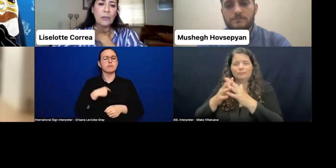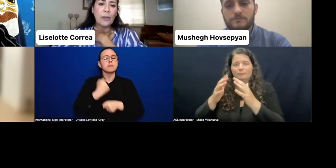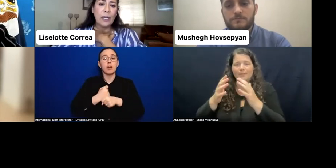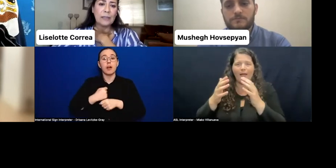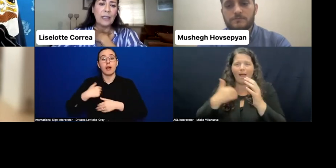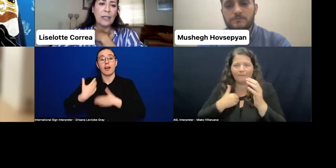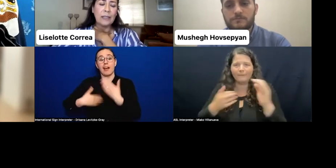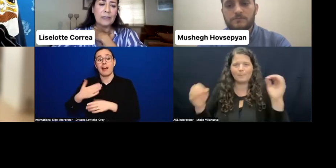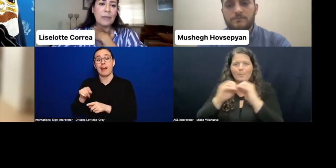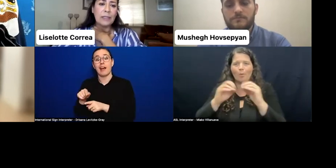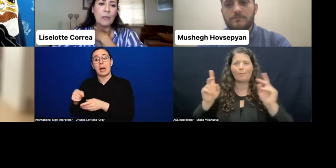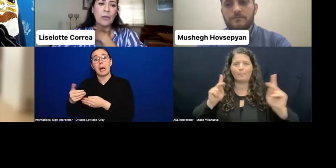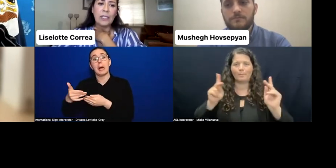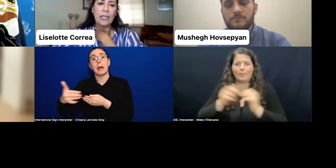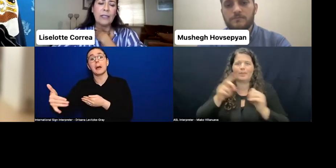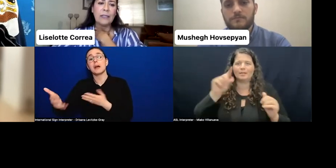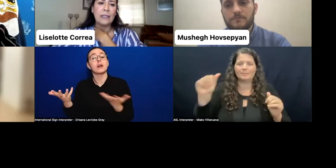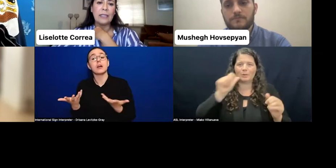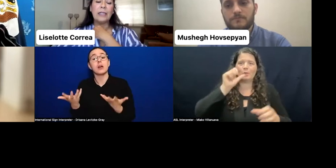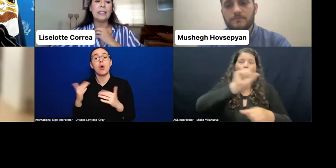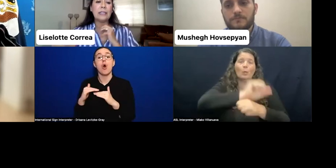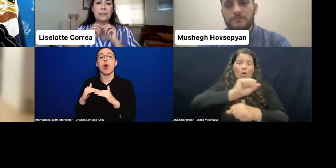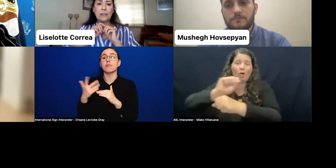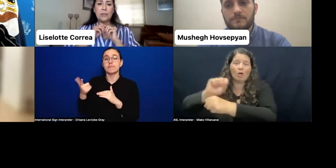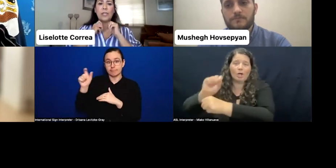who has disability working at the institute.